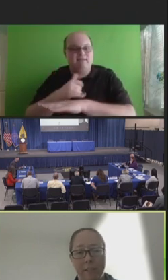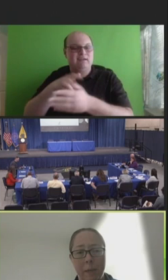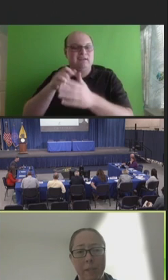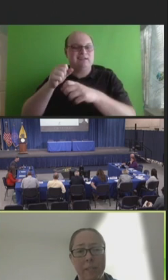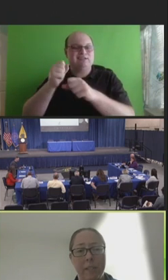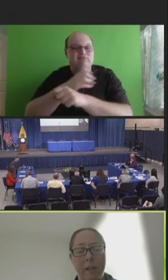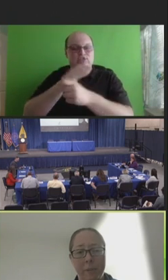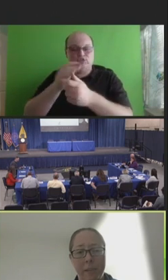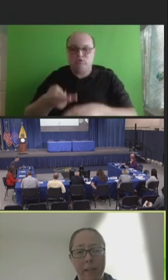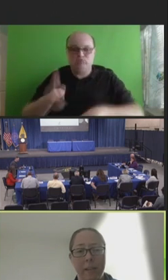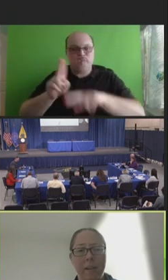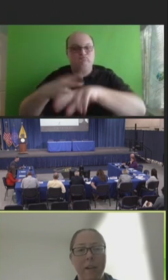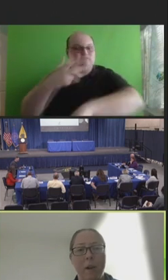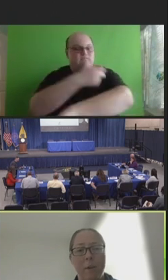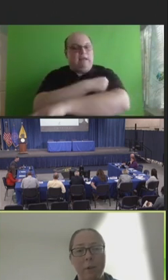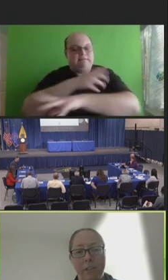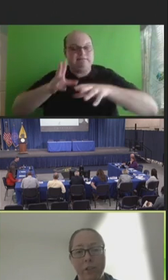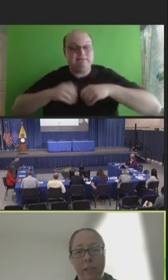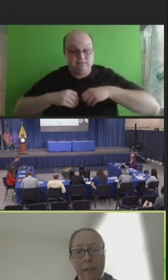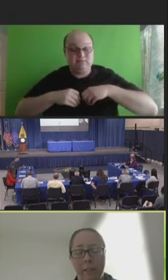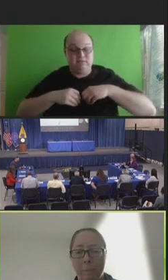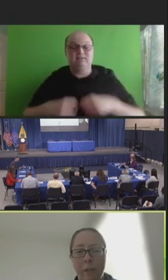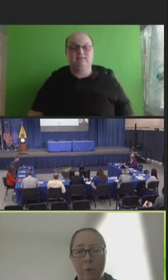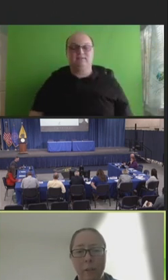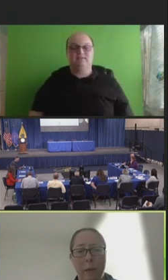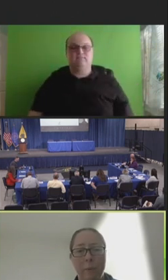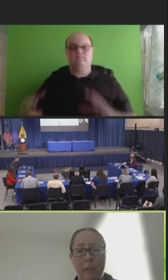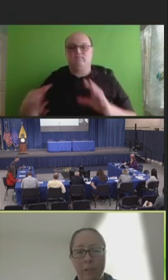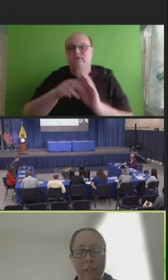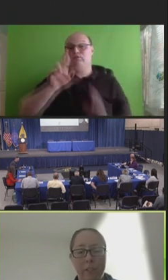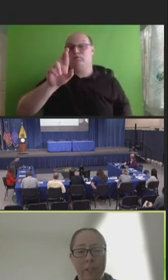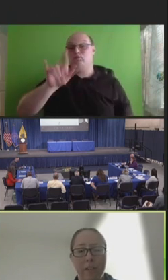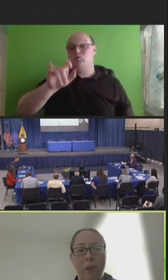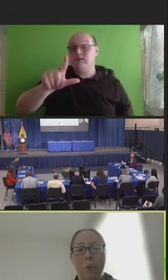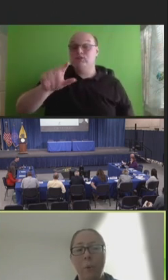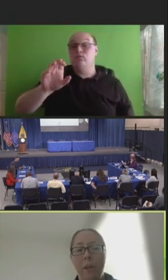acceptance and uptake among racial and ethnic minority populations.